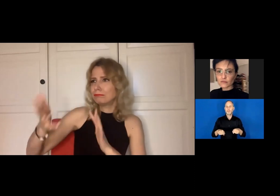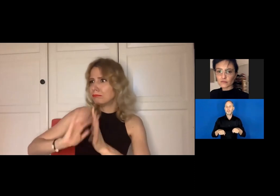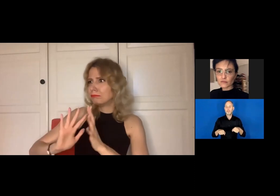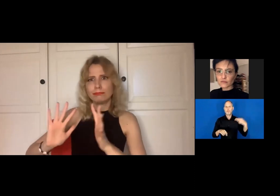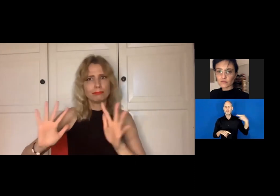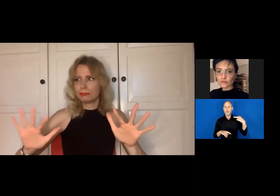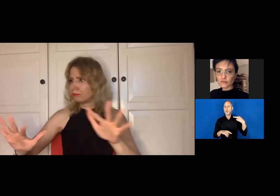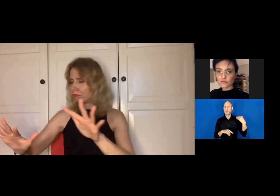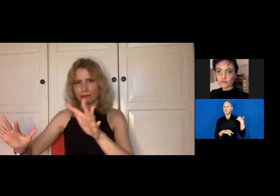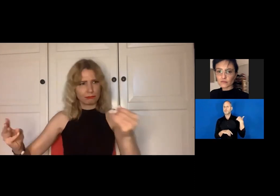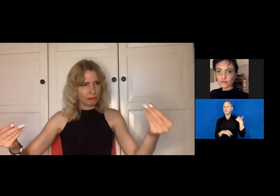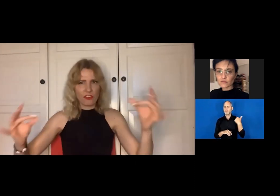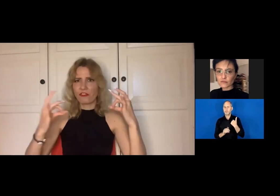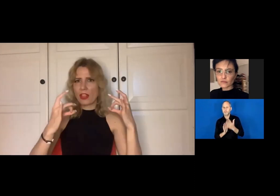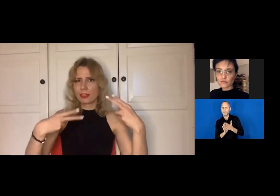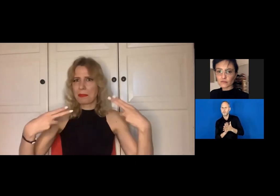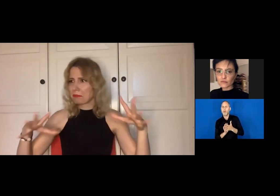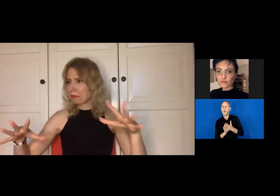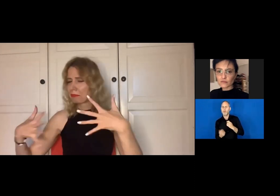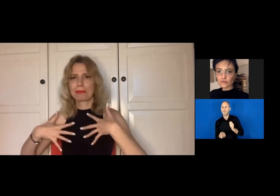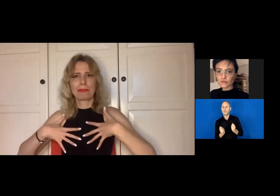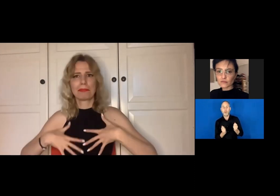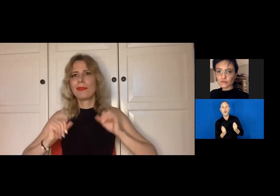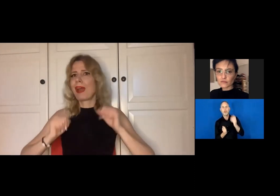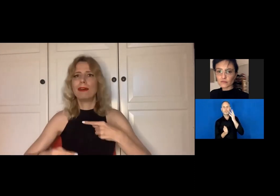Never rely on your own opinion. Ask for feedback.